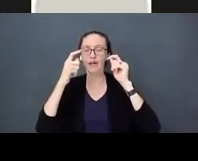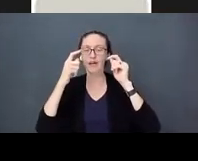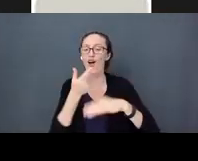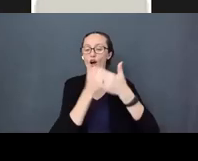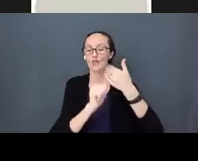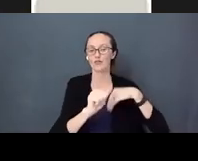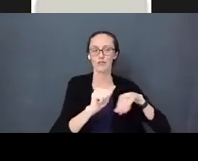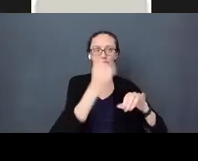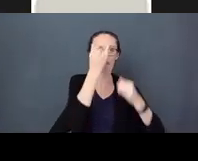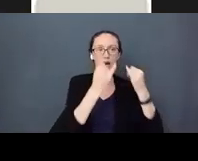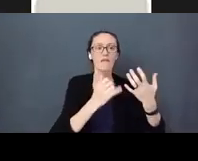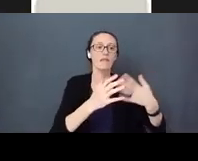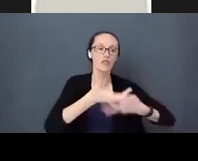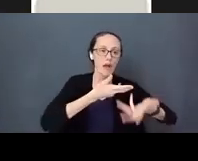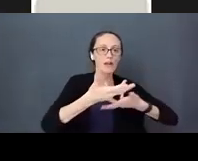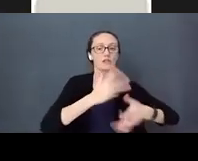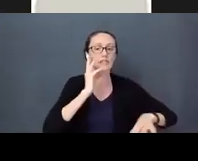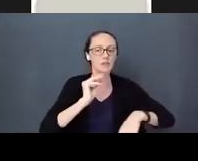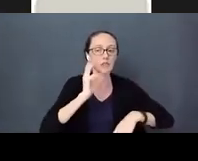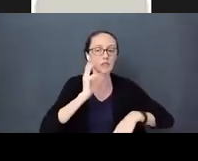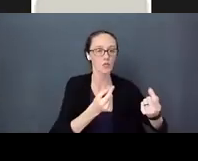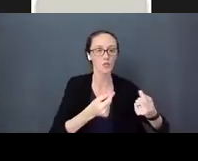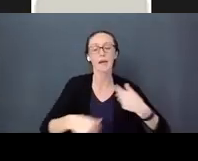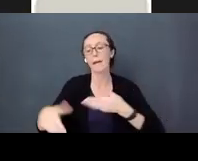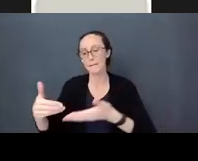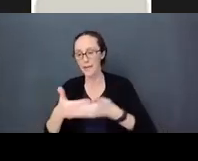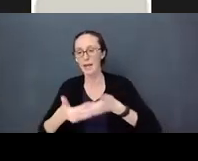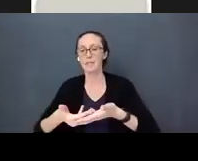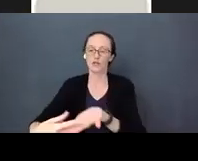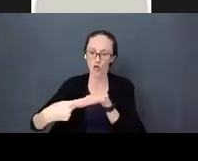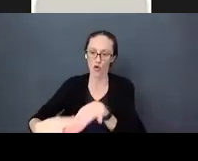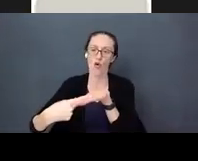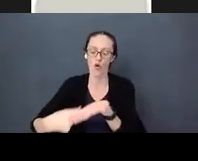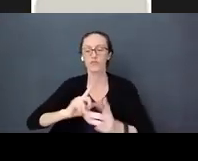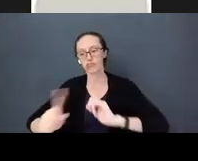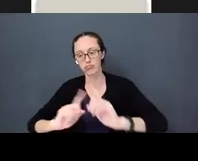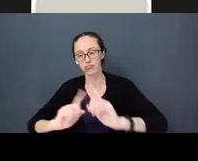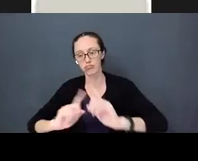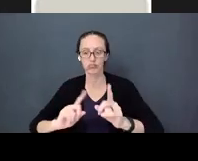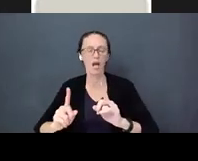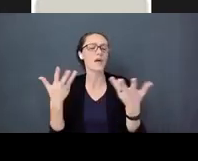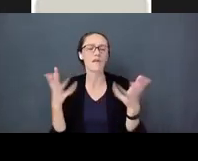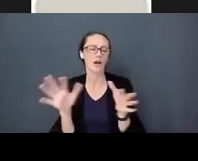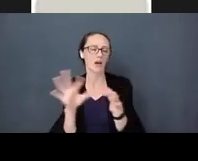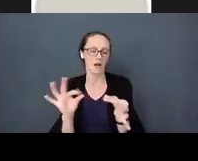and experiences is to talk to your baby,we talked about this already. To communicate using